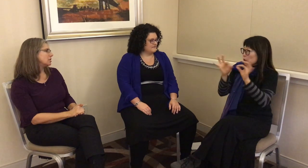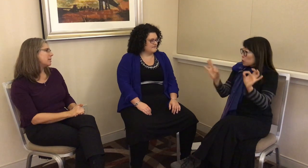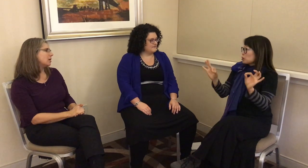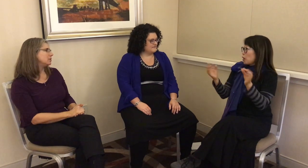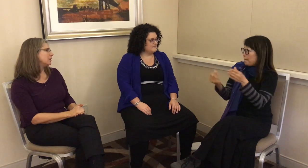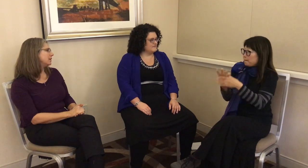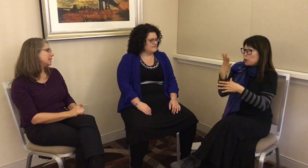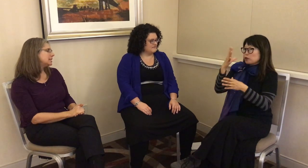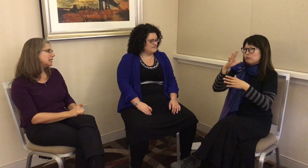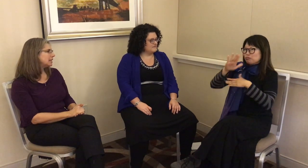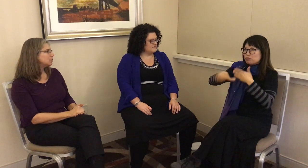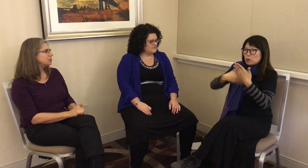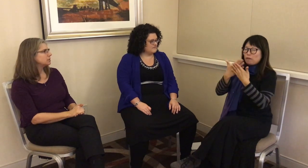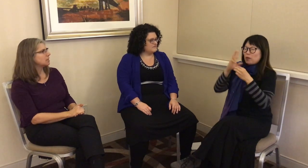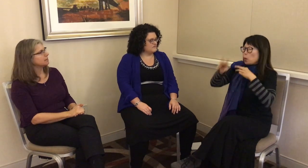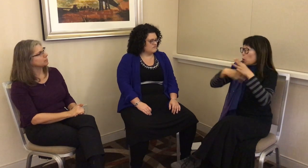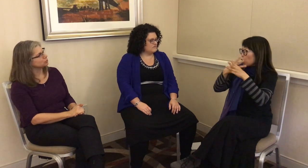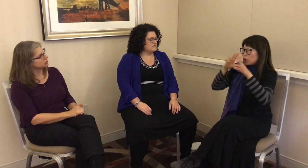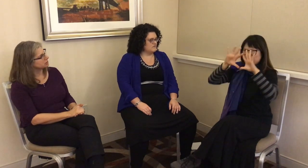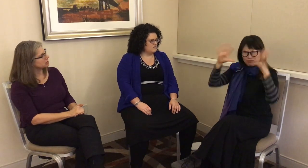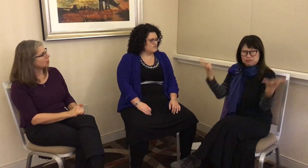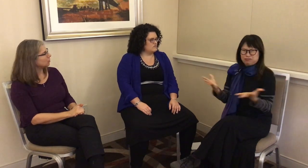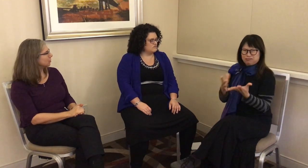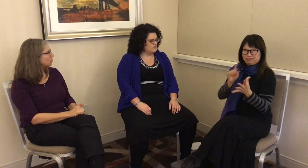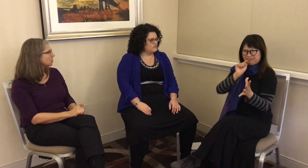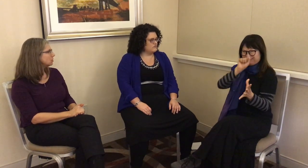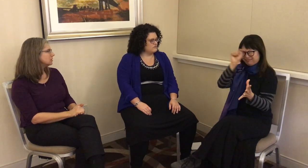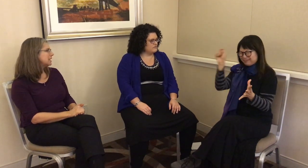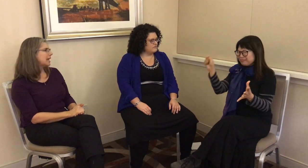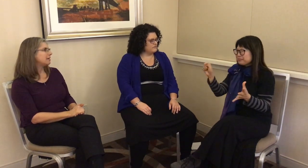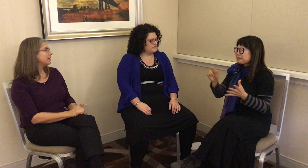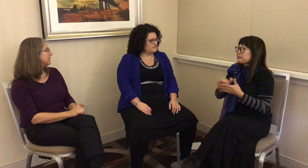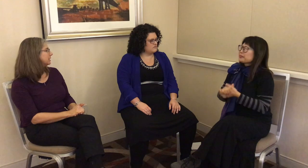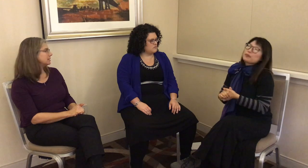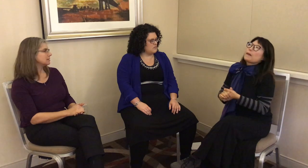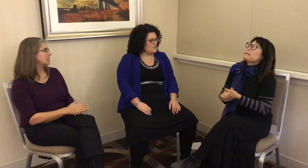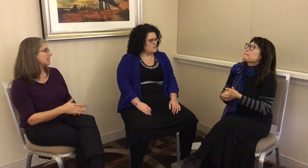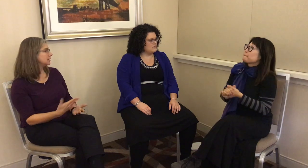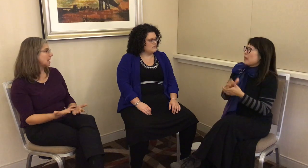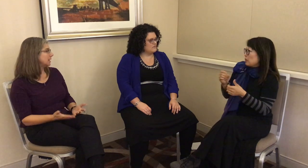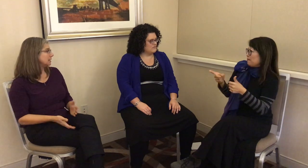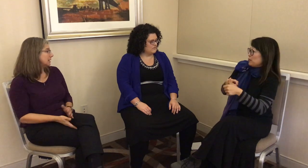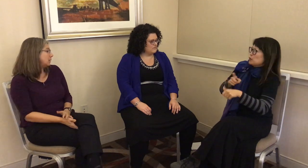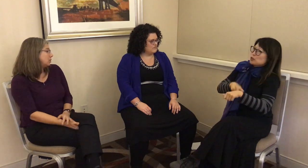about various sign languages and the emergence all over the world, and various sign languages